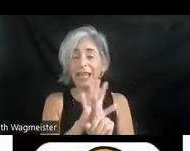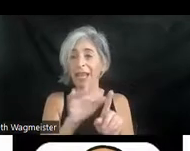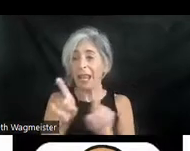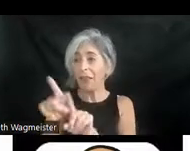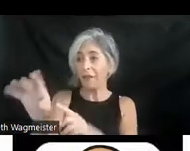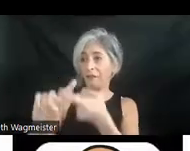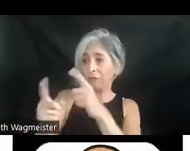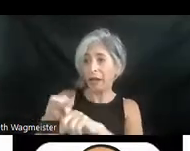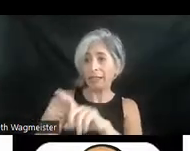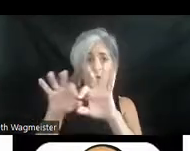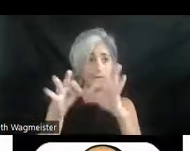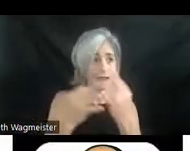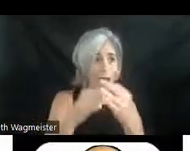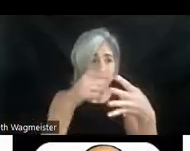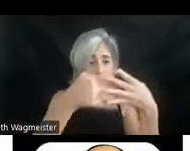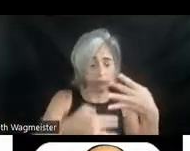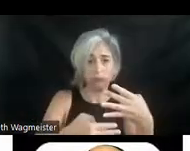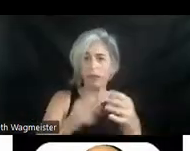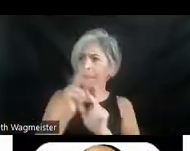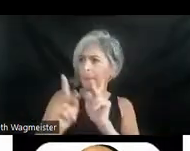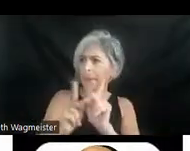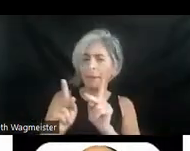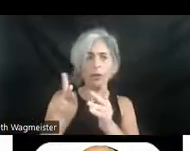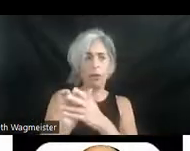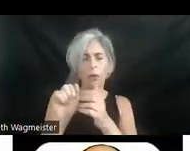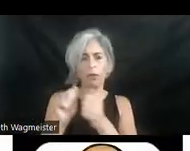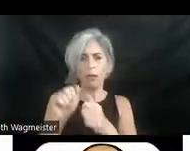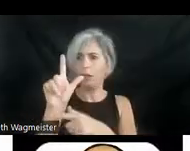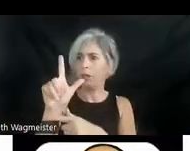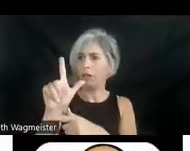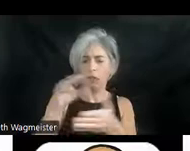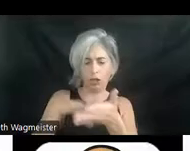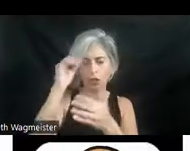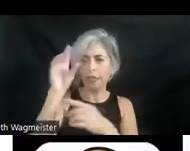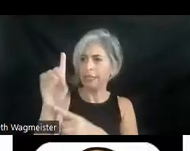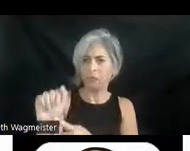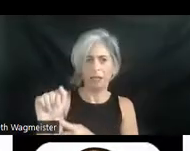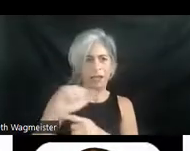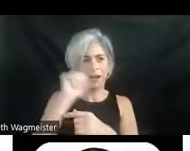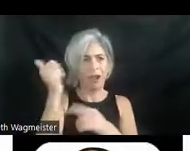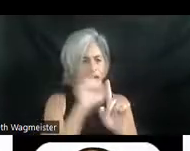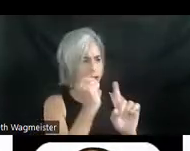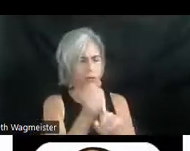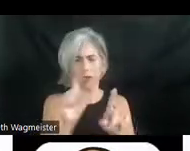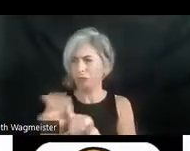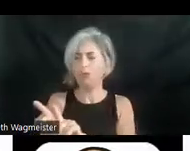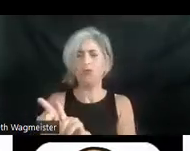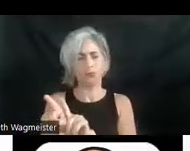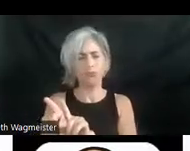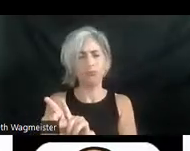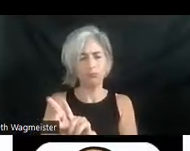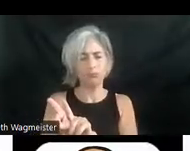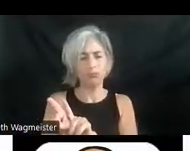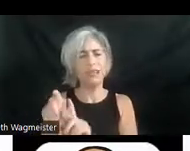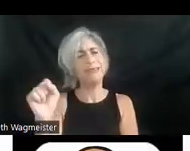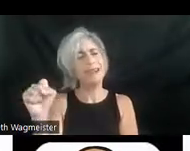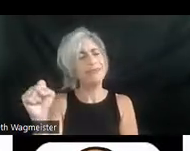families, et cetera. Add in people with learning disabilities and other situations. Yeah, we